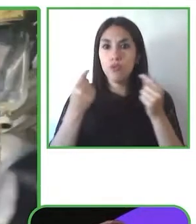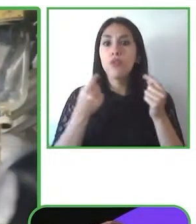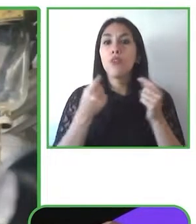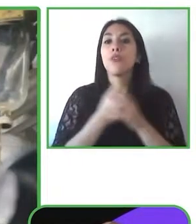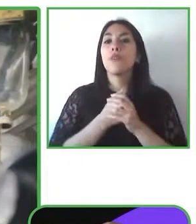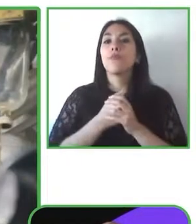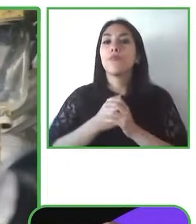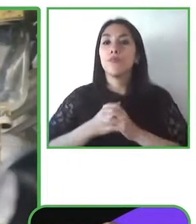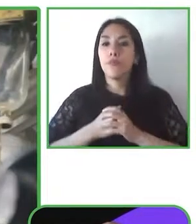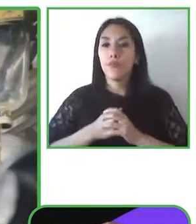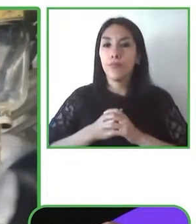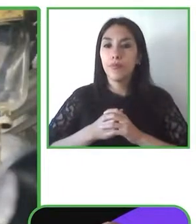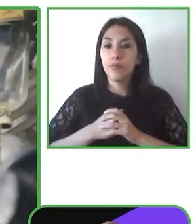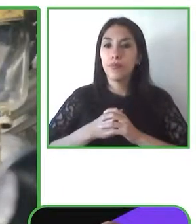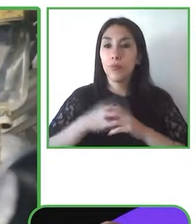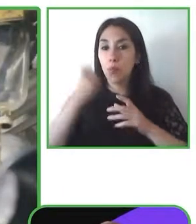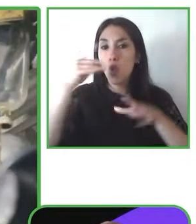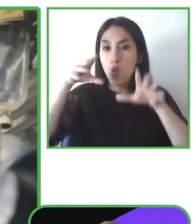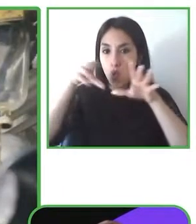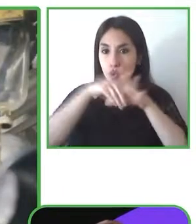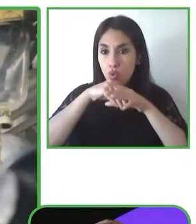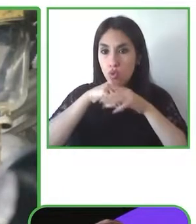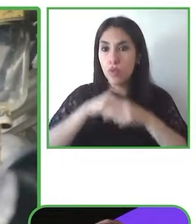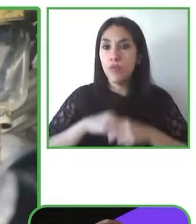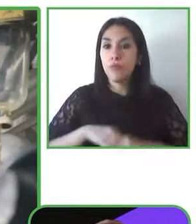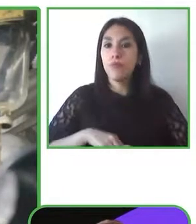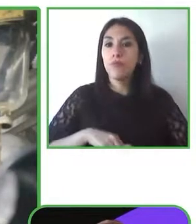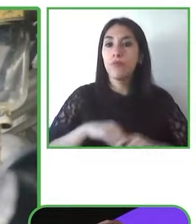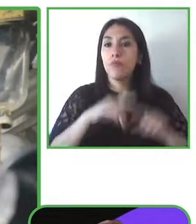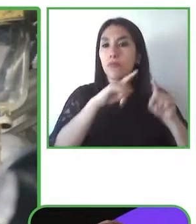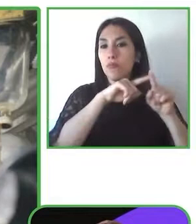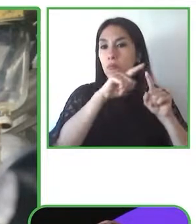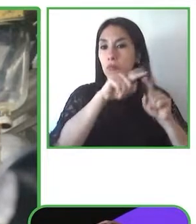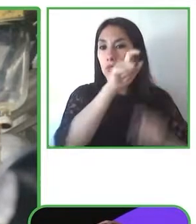We designed the accessibility program to be systematic and transversal because just like